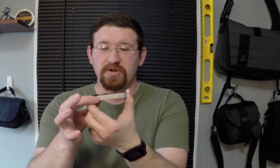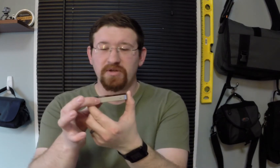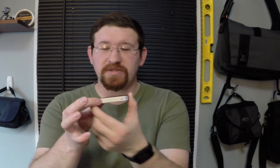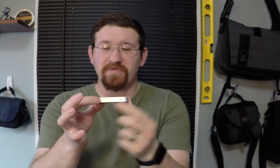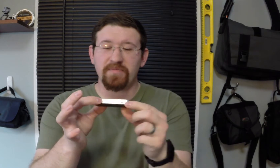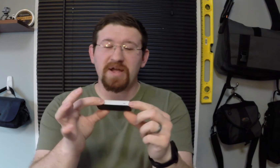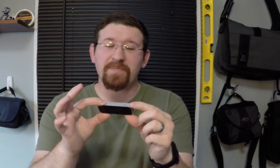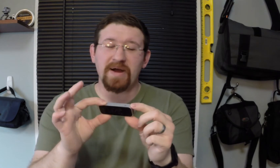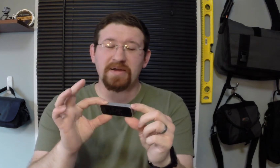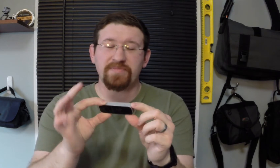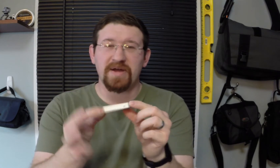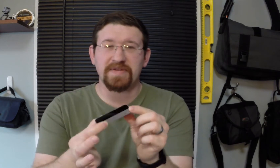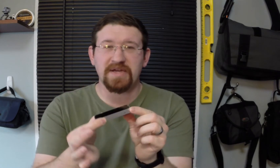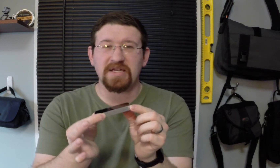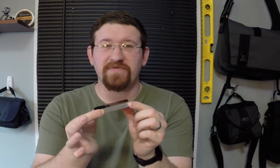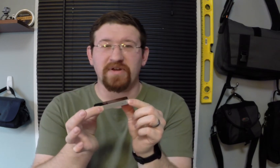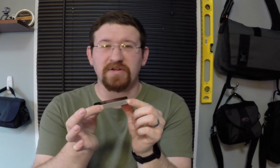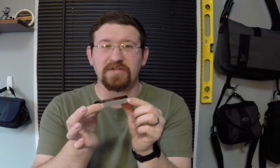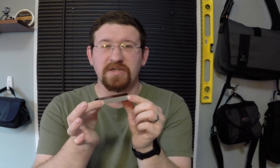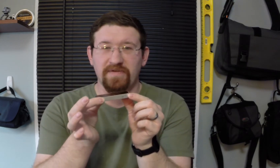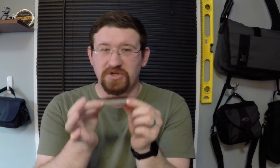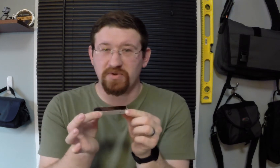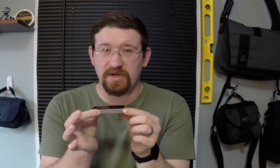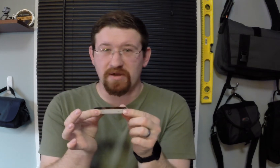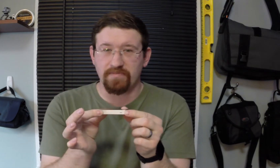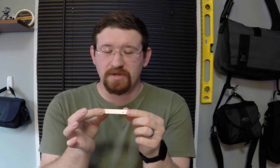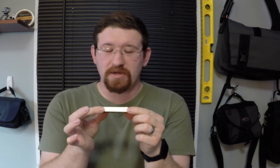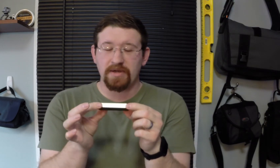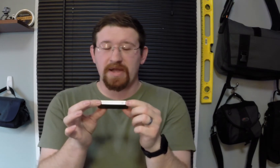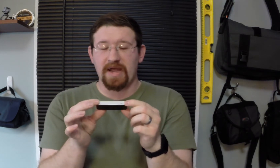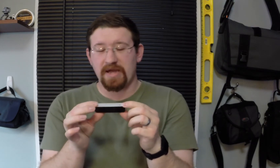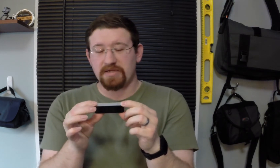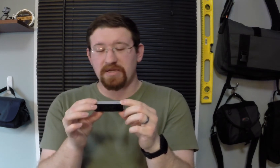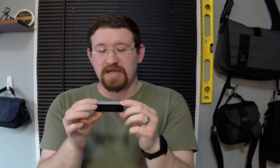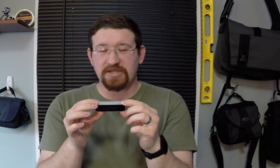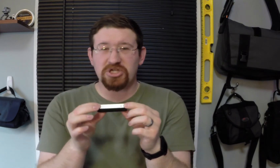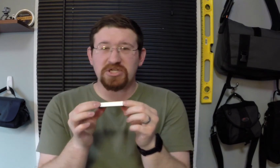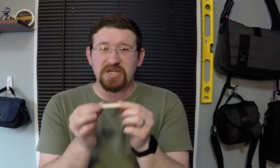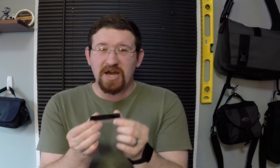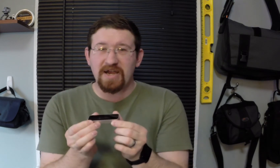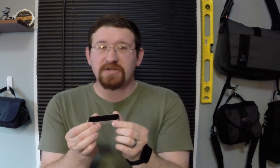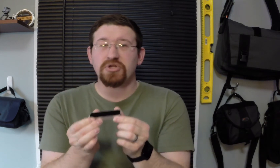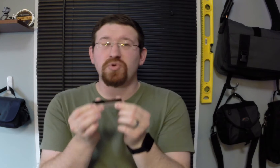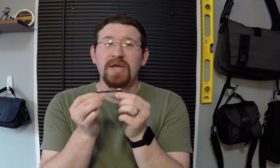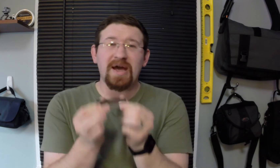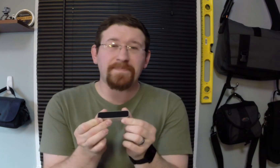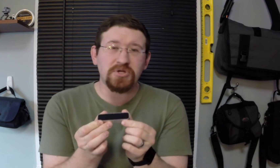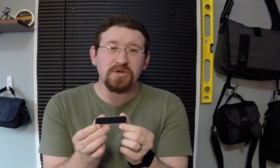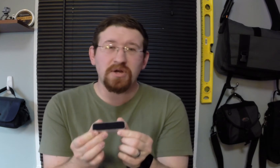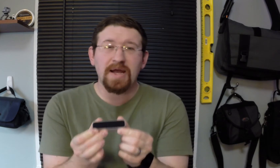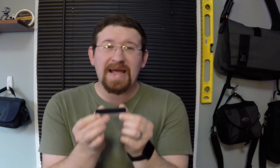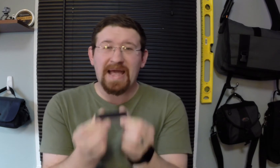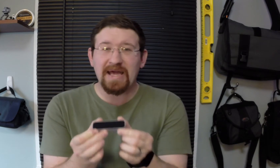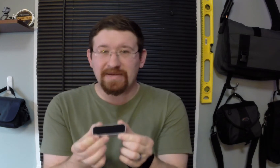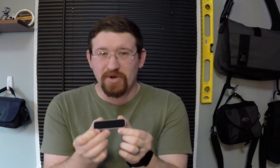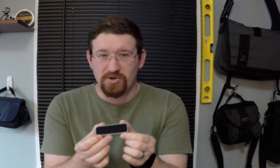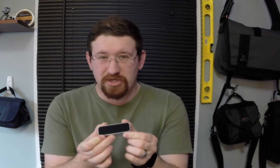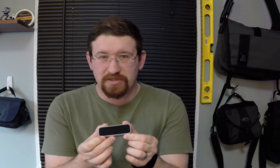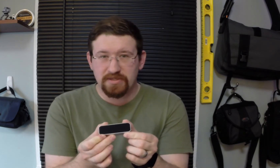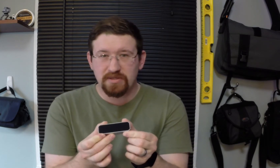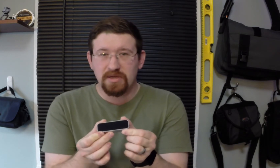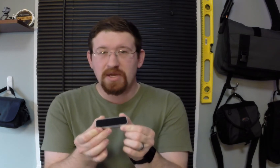It's a little silver and black box about the size of a pack of chewing gum and it's designed to capture hand motions